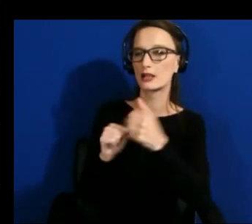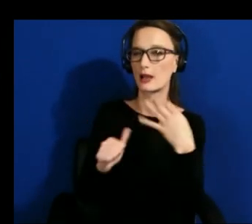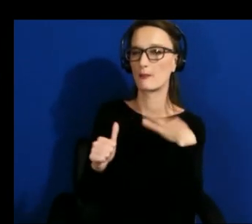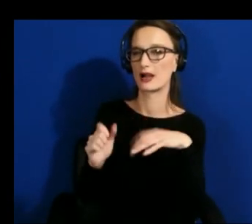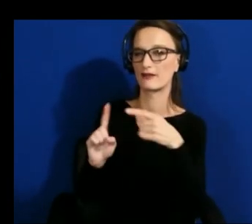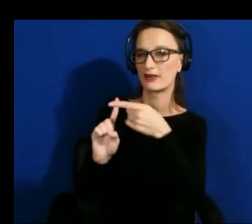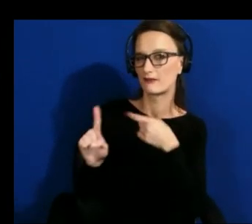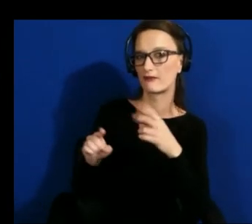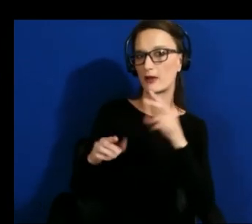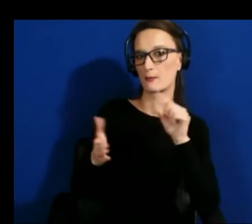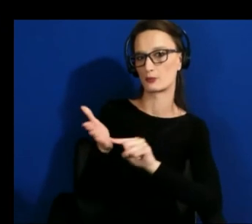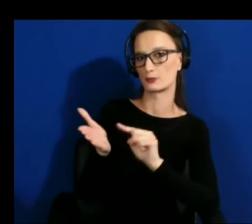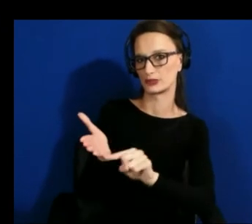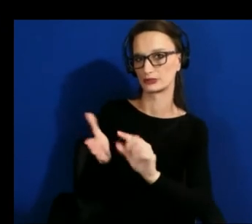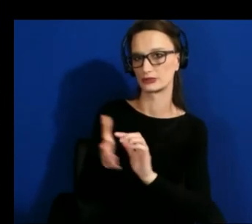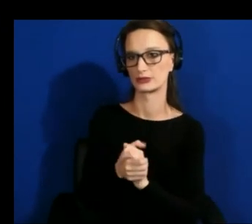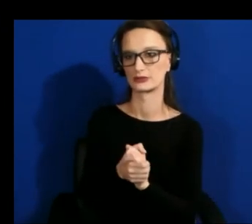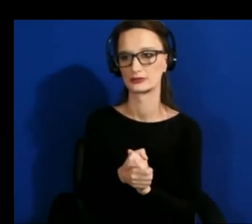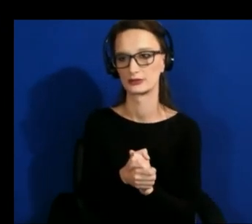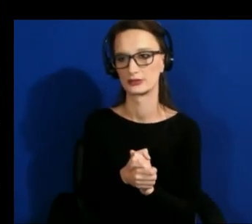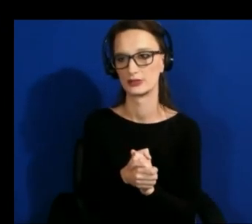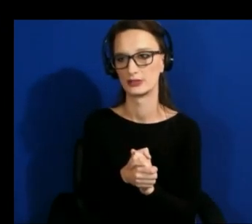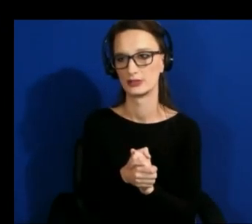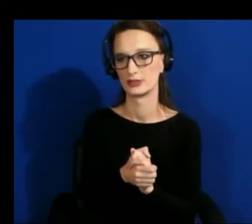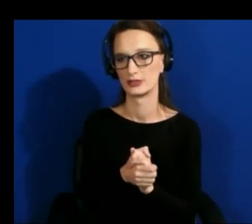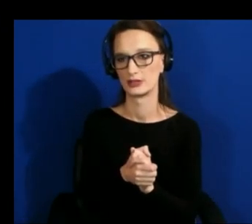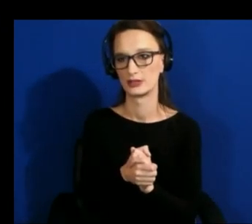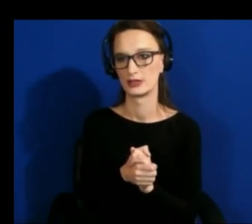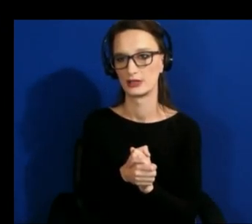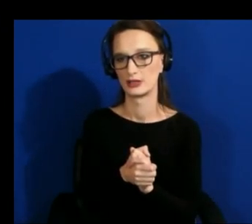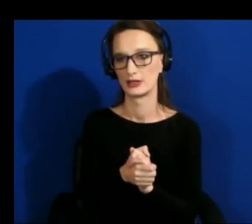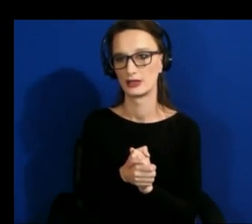uh before sorry before more test answers let me just interject really quickly that